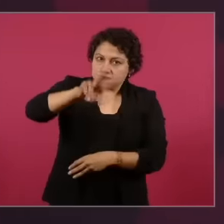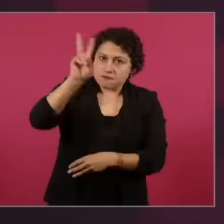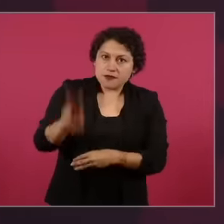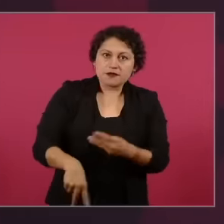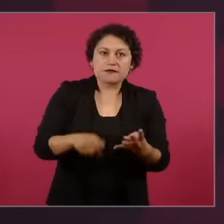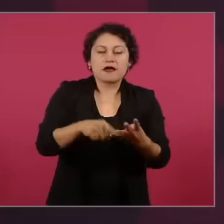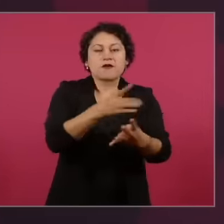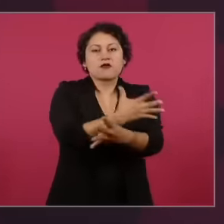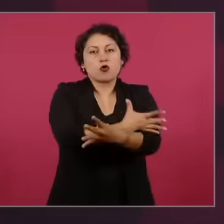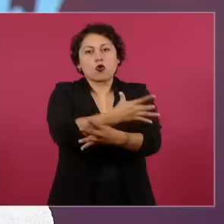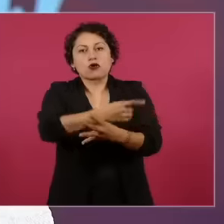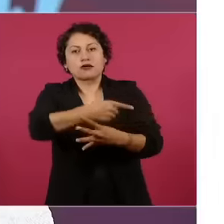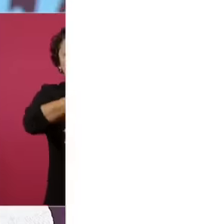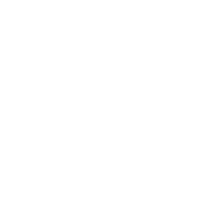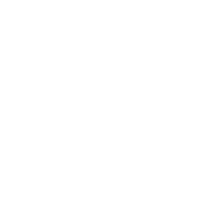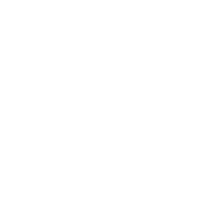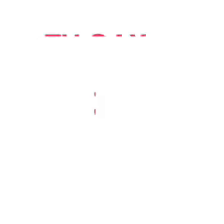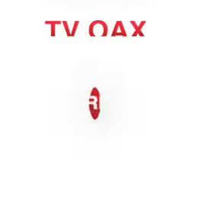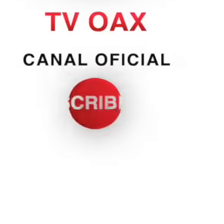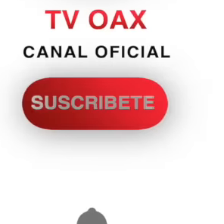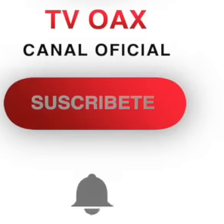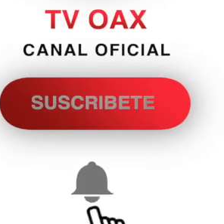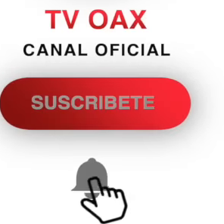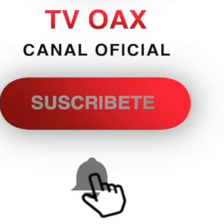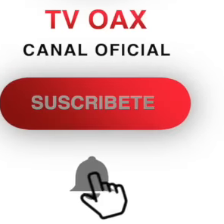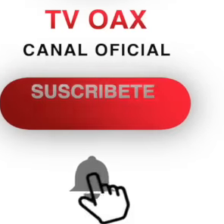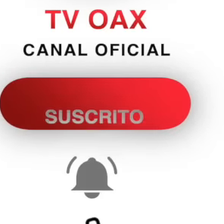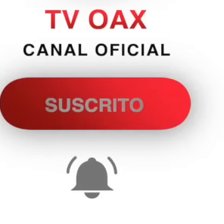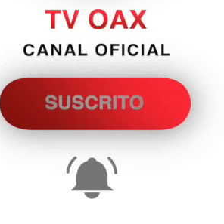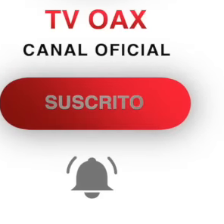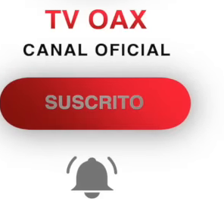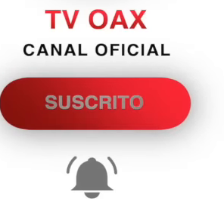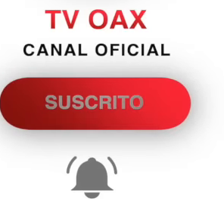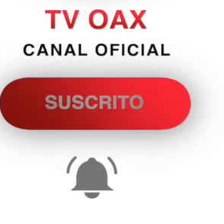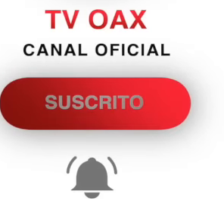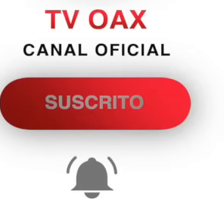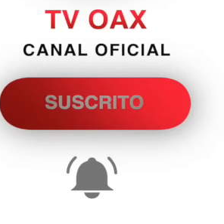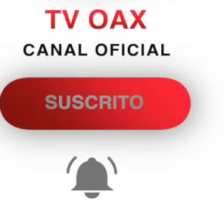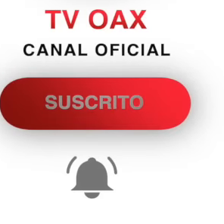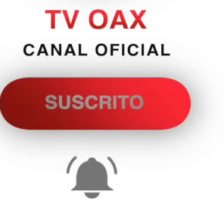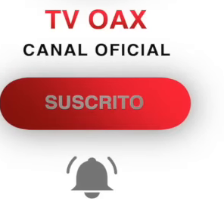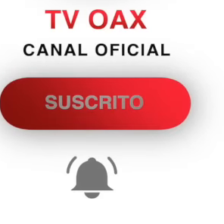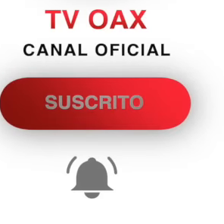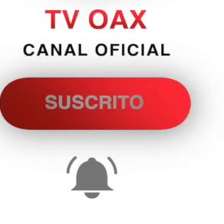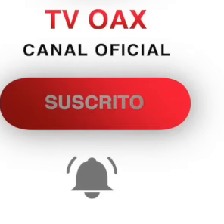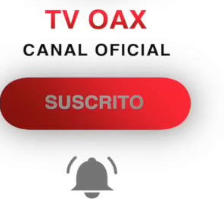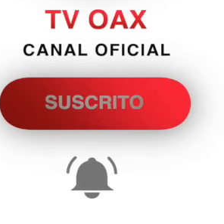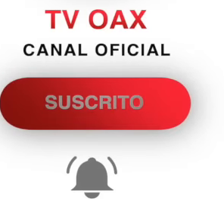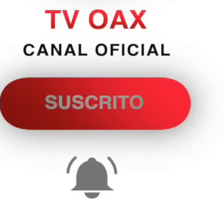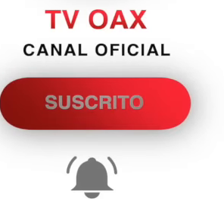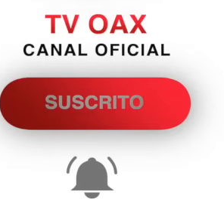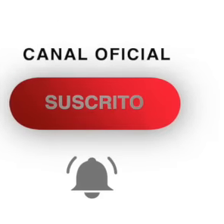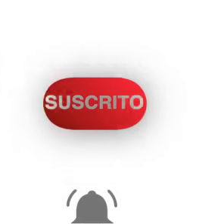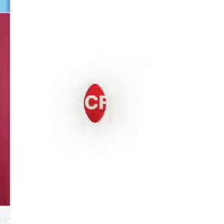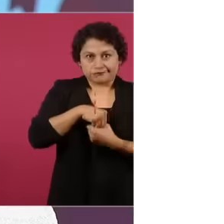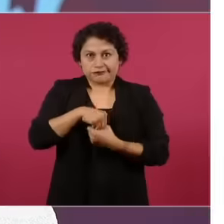pillars of journalism that we must never give up And if journalism should be in